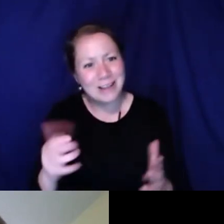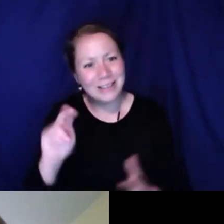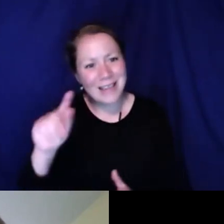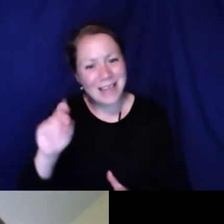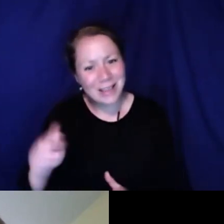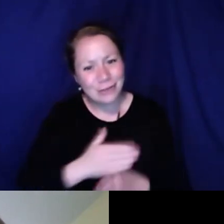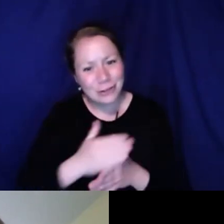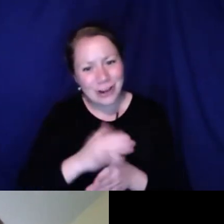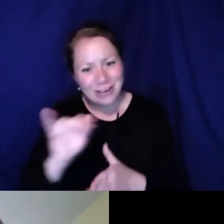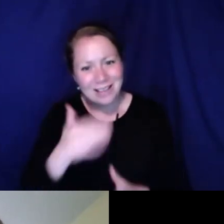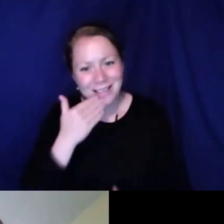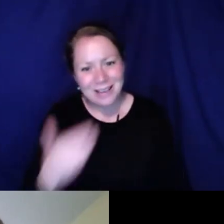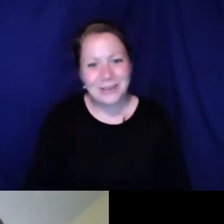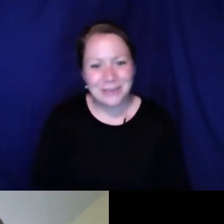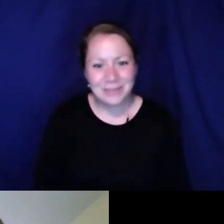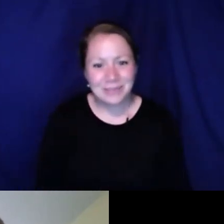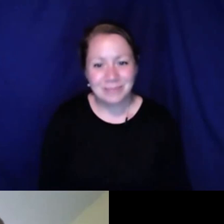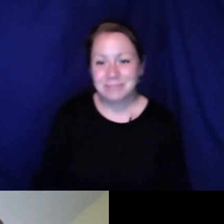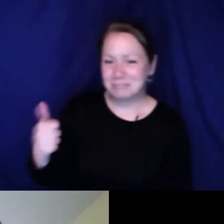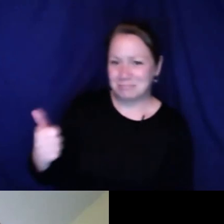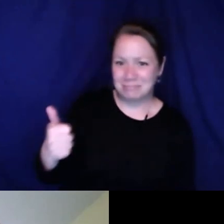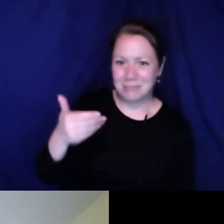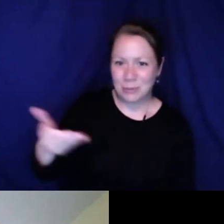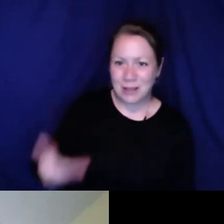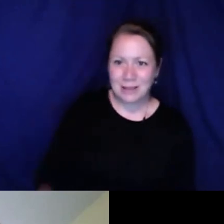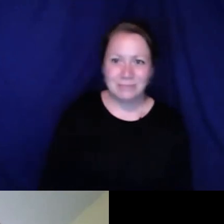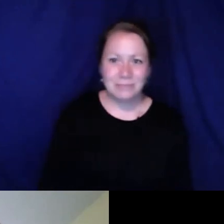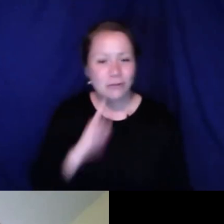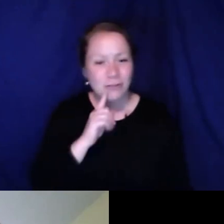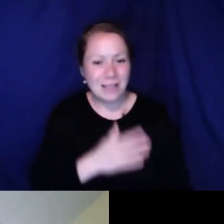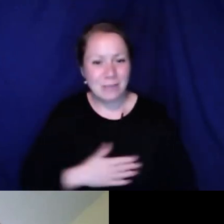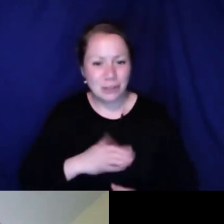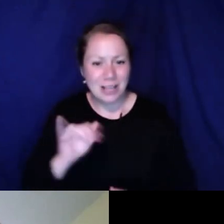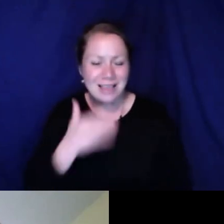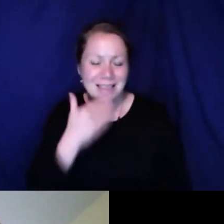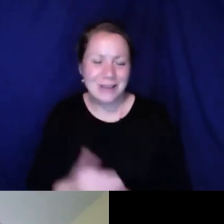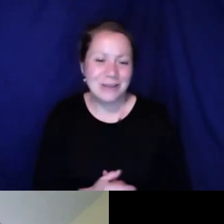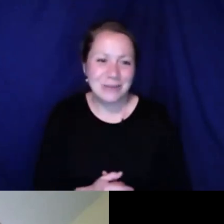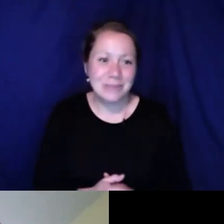from different personalities. Sefakor: Thank you so much for